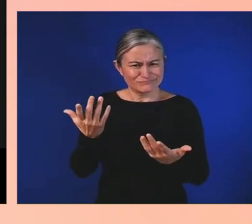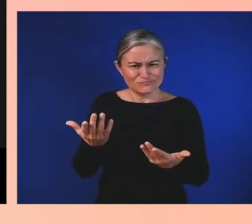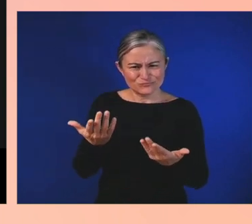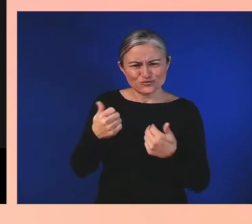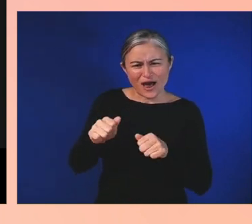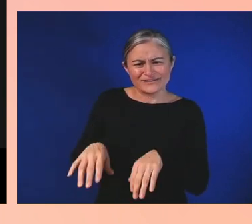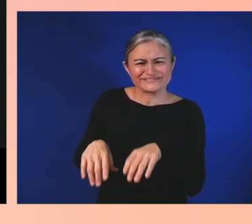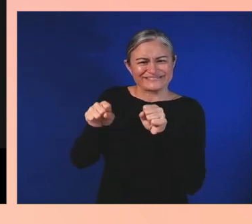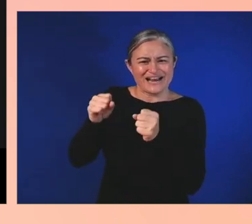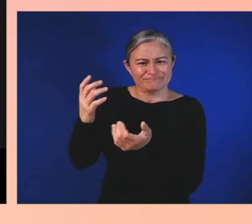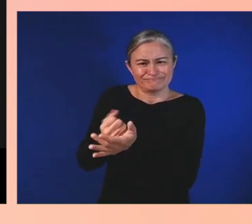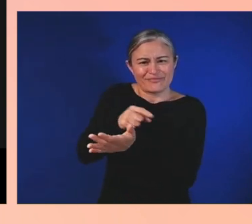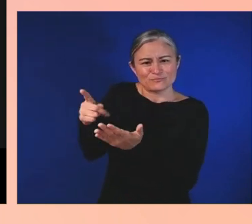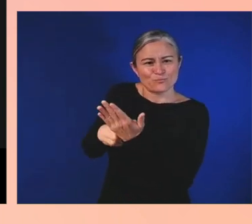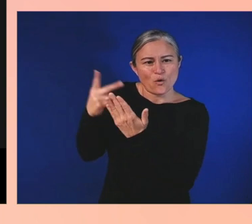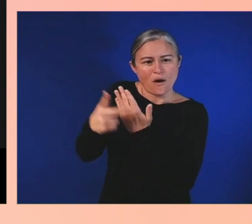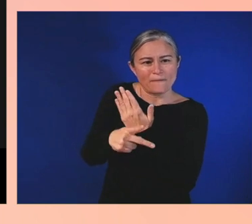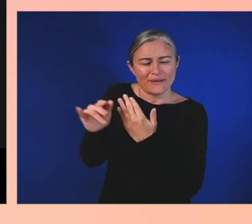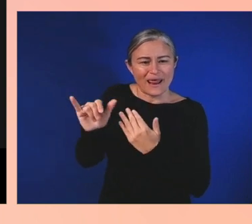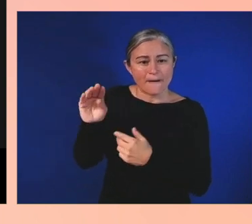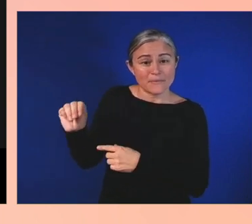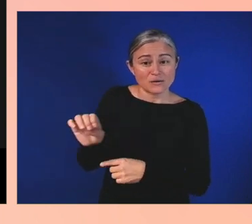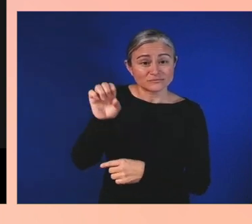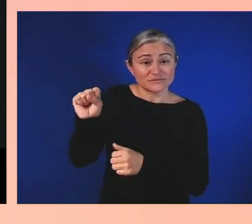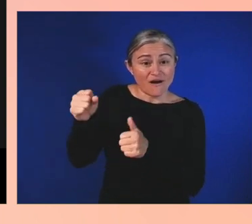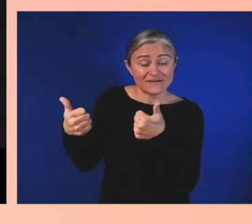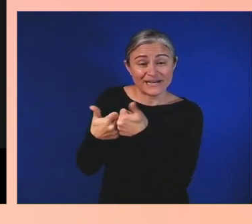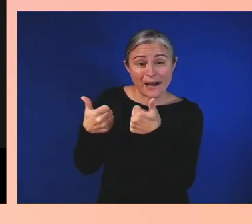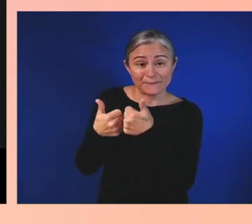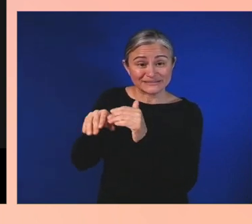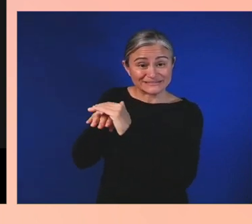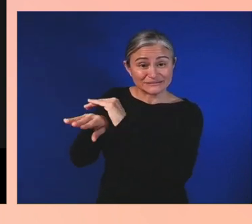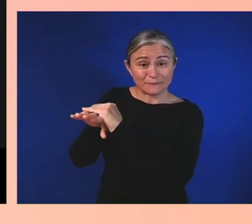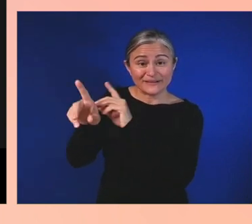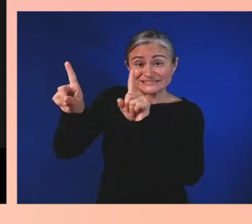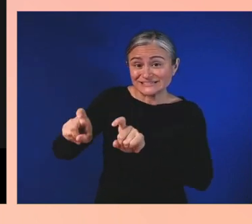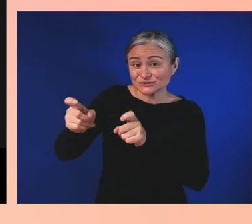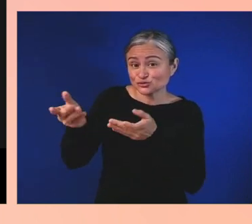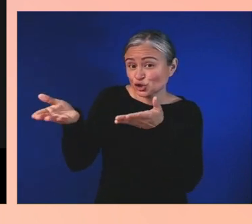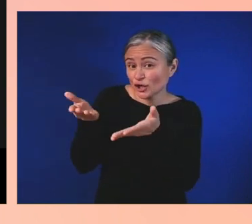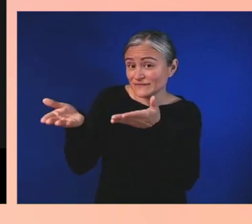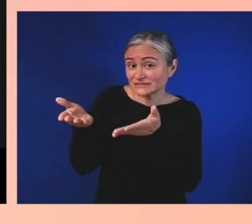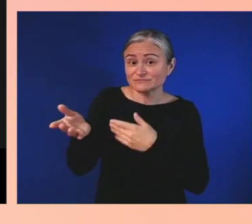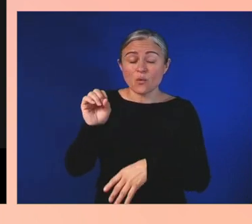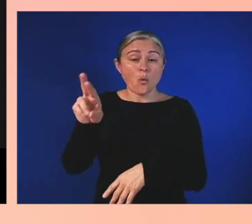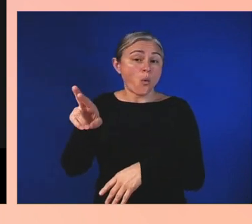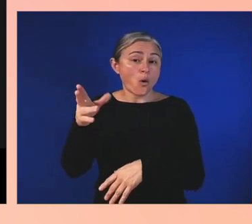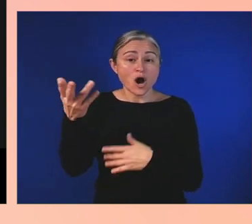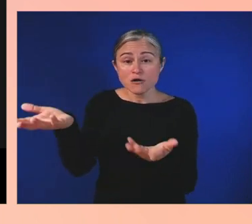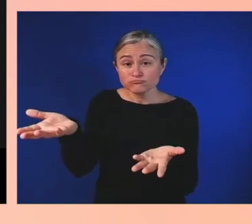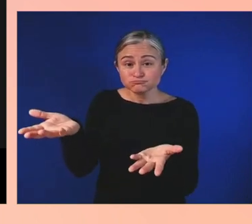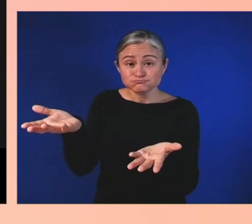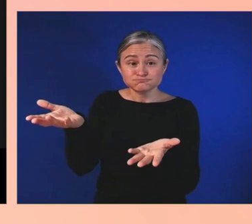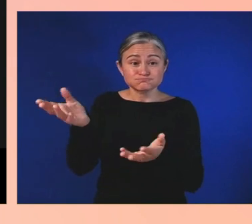the Microsoft Gaming Accessibility Testing Service, or MGATS. We love our acronyms here at Microsoft.